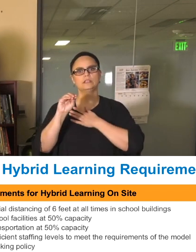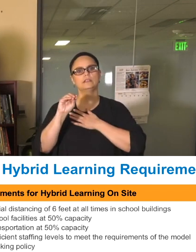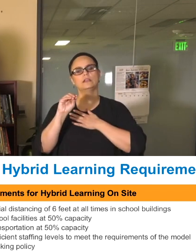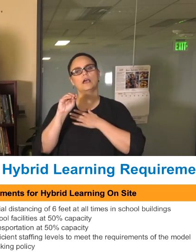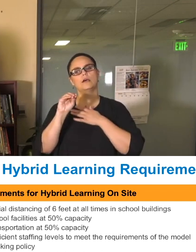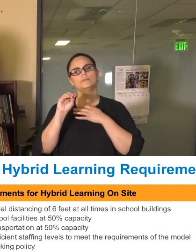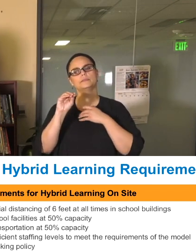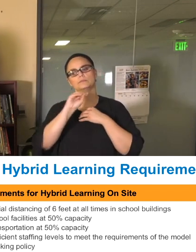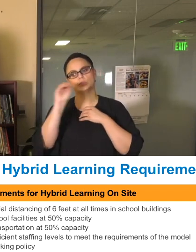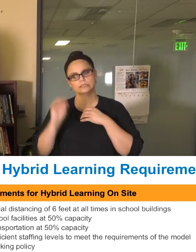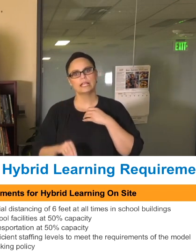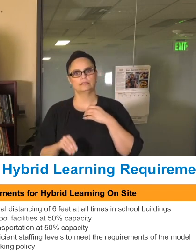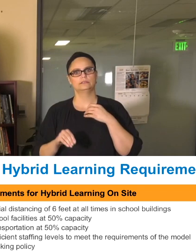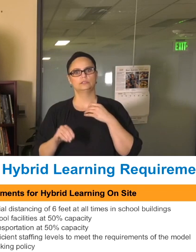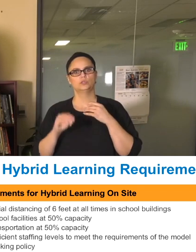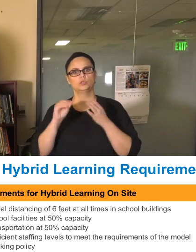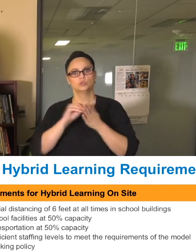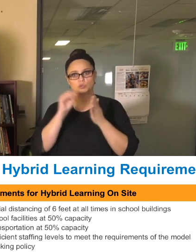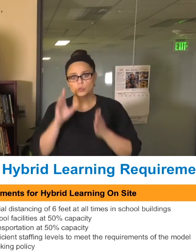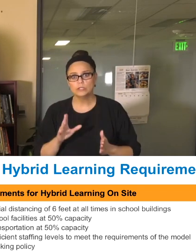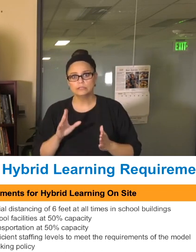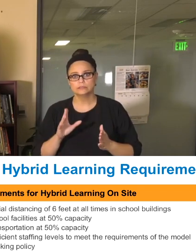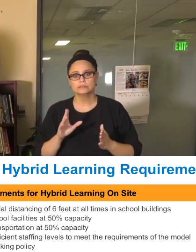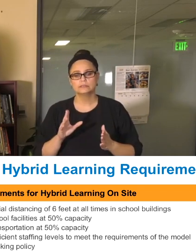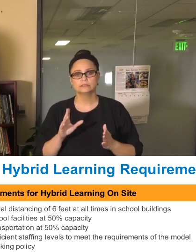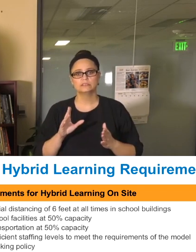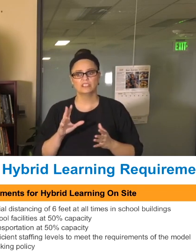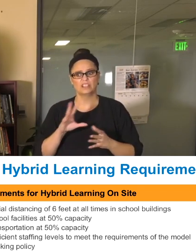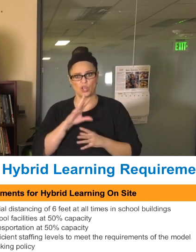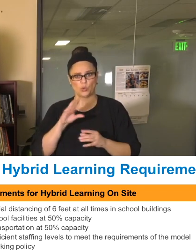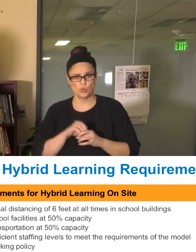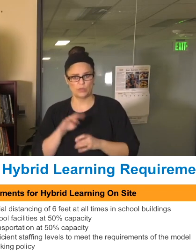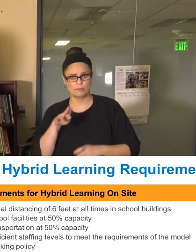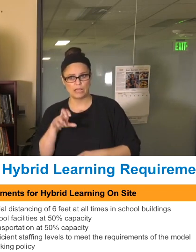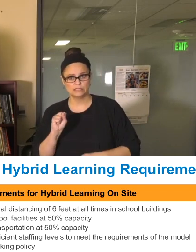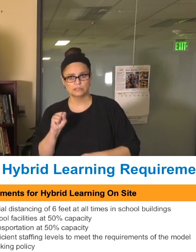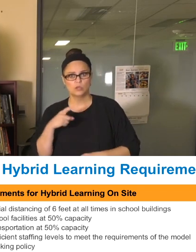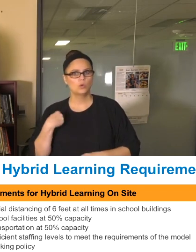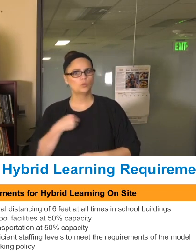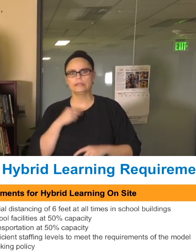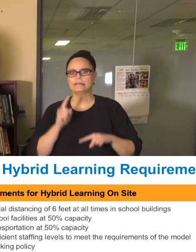occupancy rate takes into effect as well. We can no longer pack 50 students into a bus.